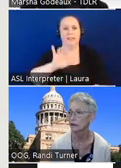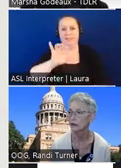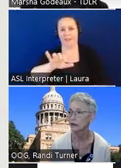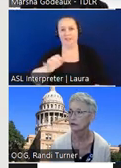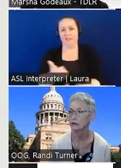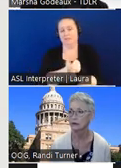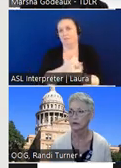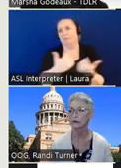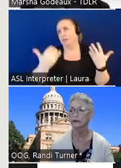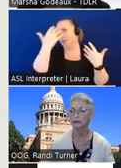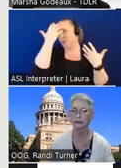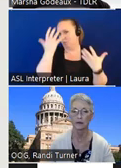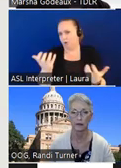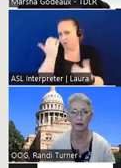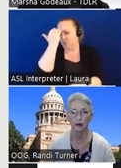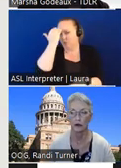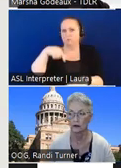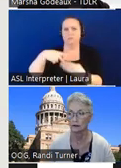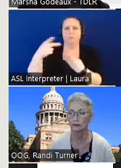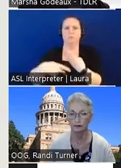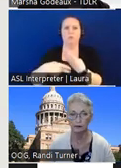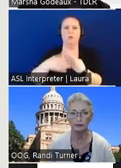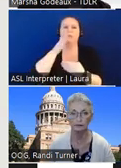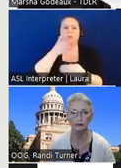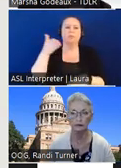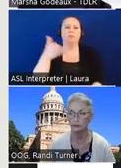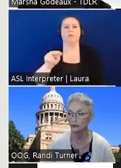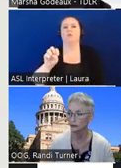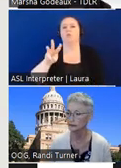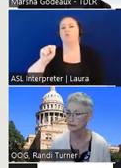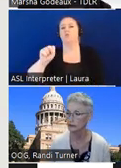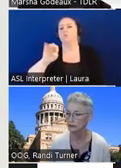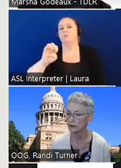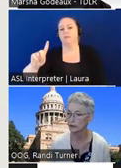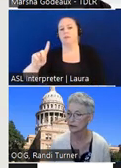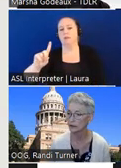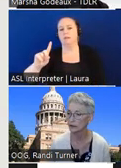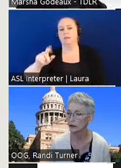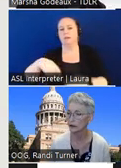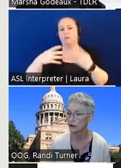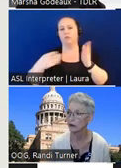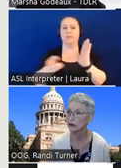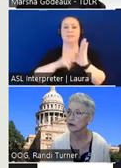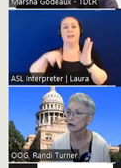about our program it'll be there on the news feed down underneath sign up for email updates